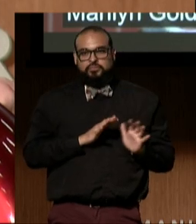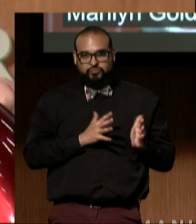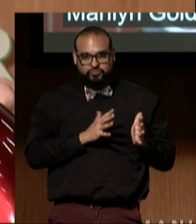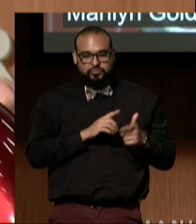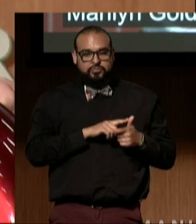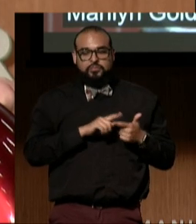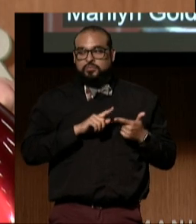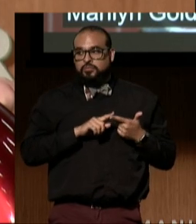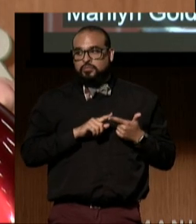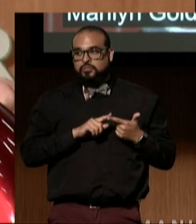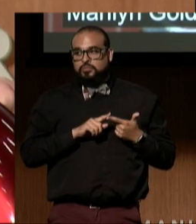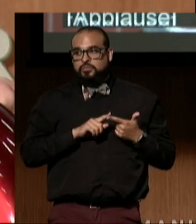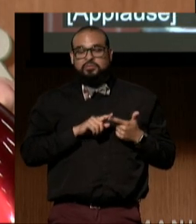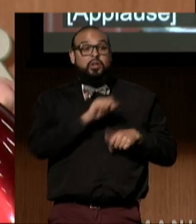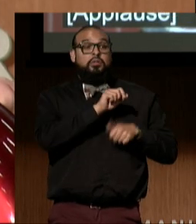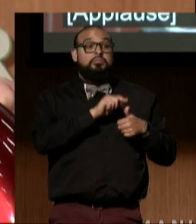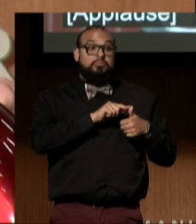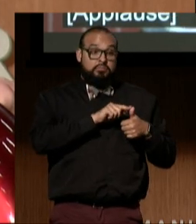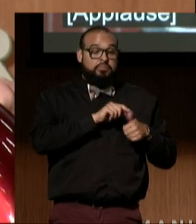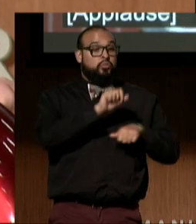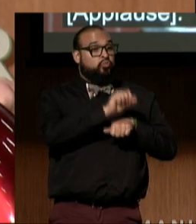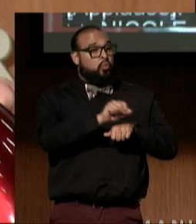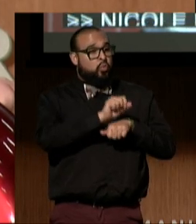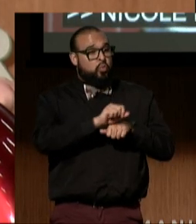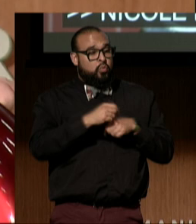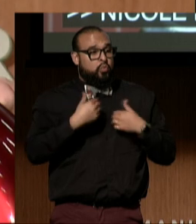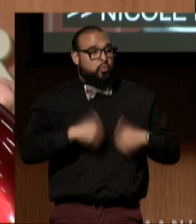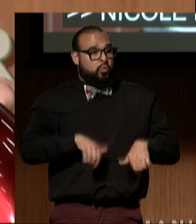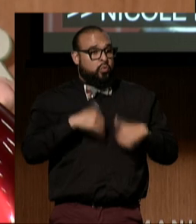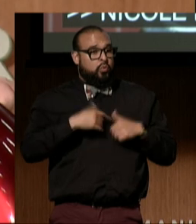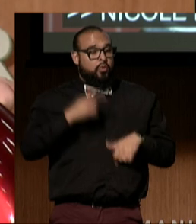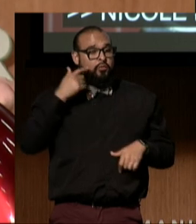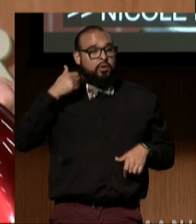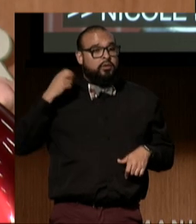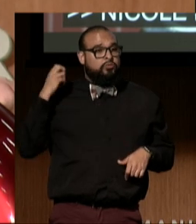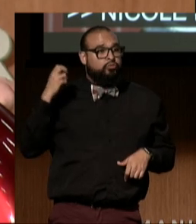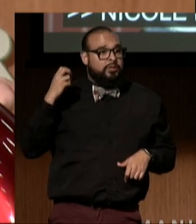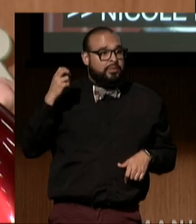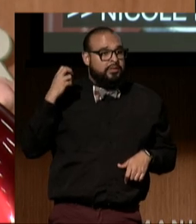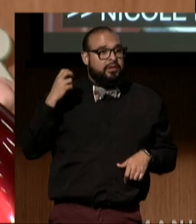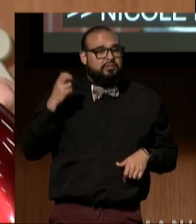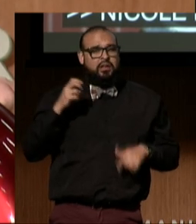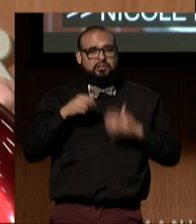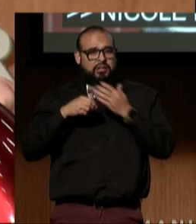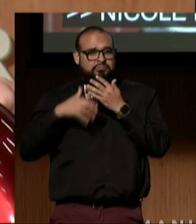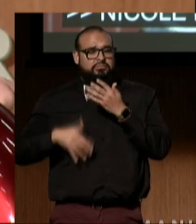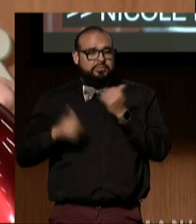Who worked tirelessly on transportation and so many other things.